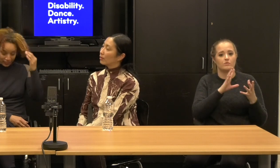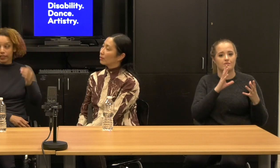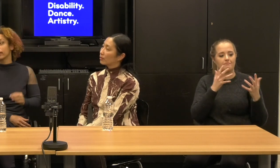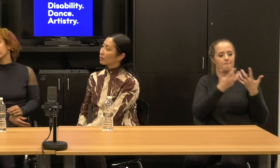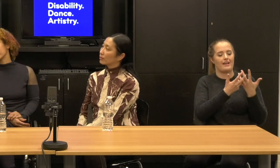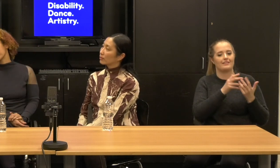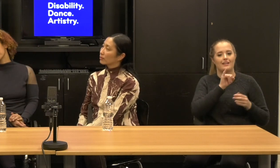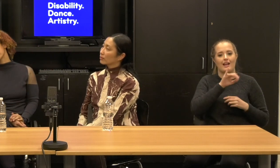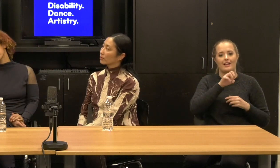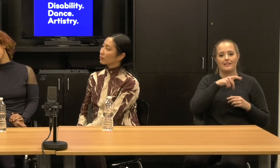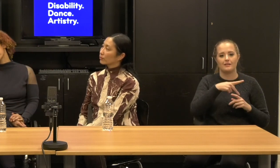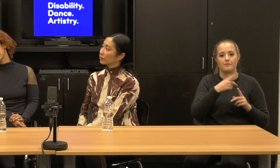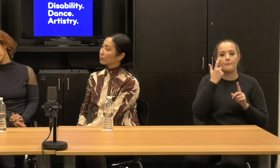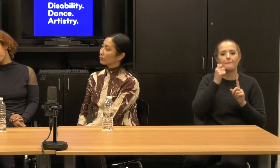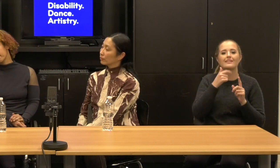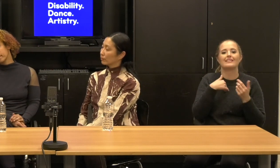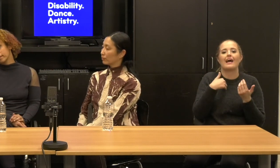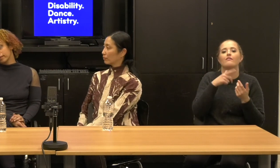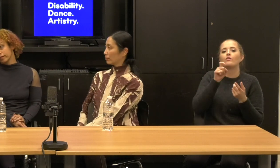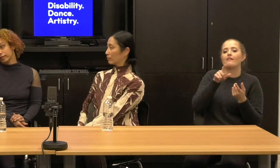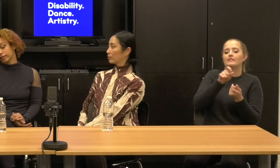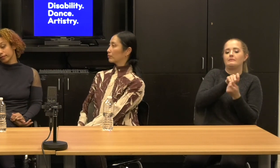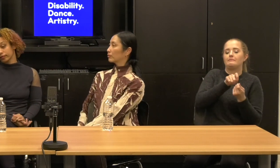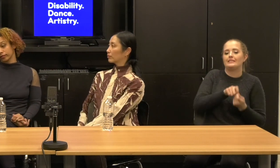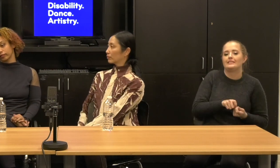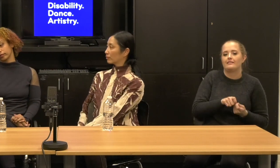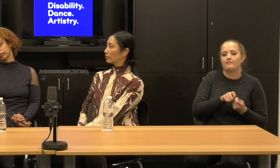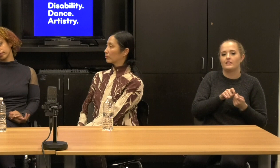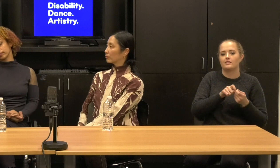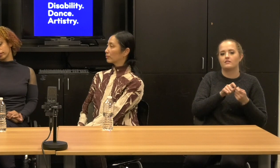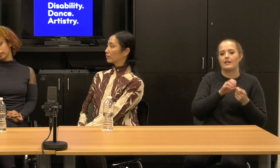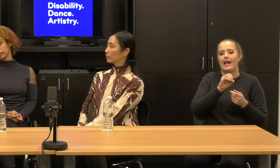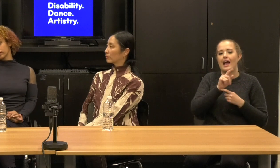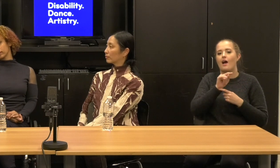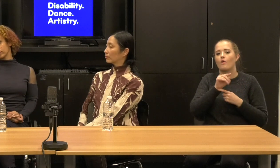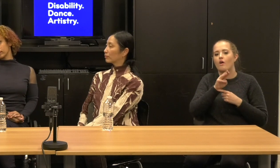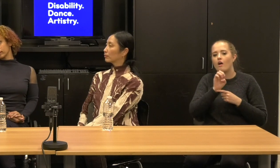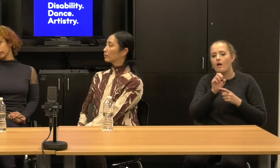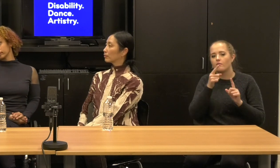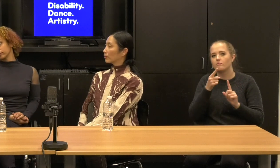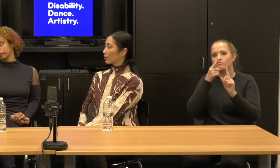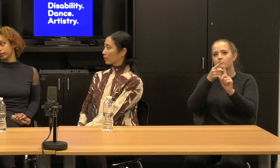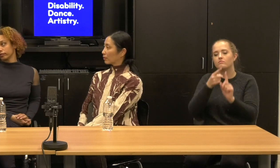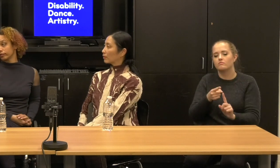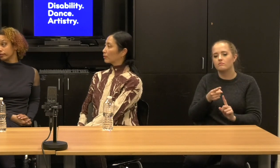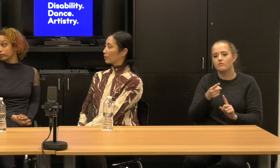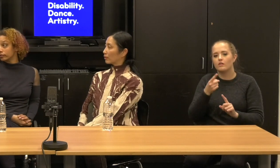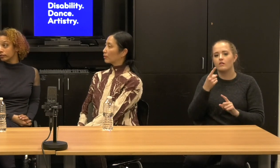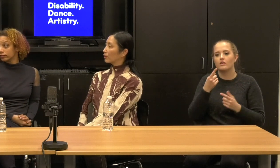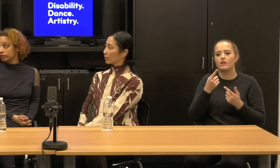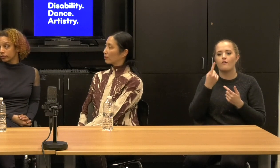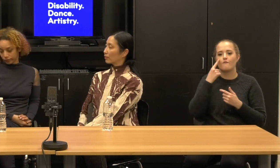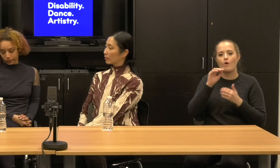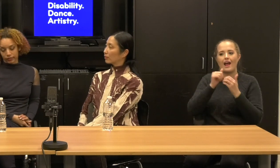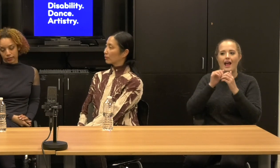very particular outcomes for how a education system can be adapted for an individual body.